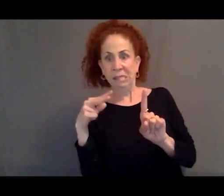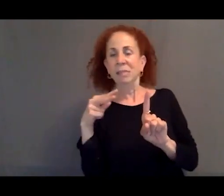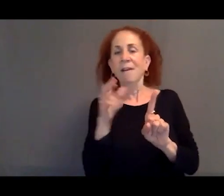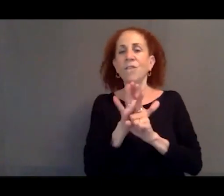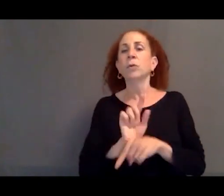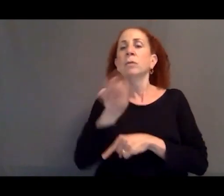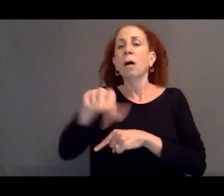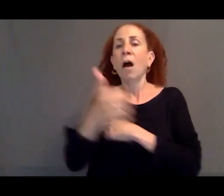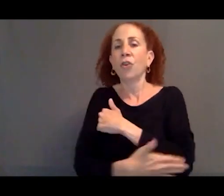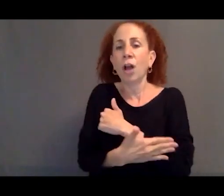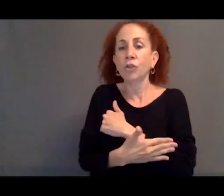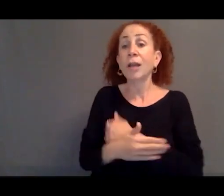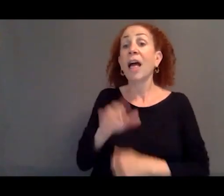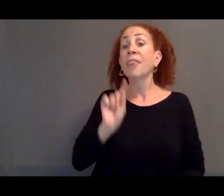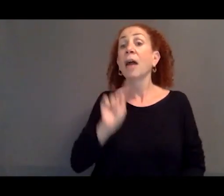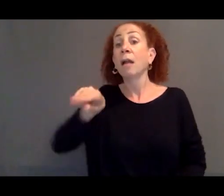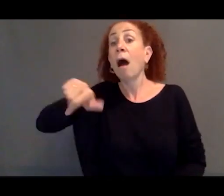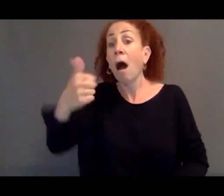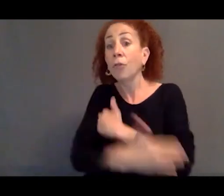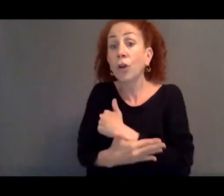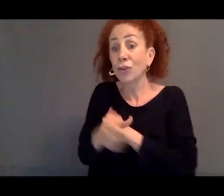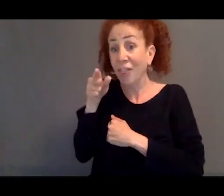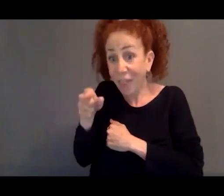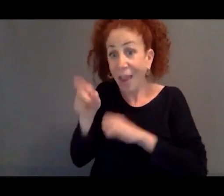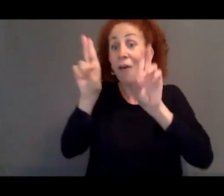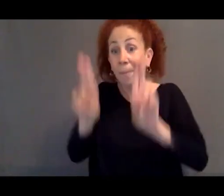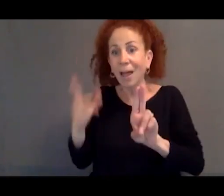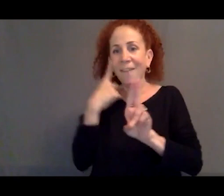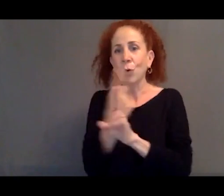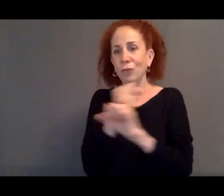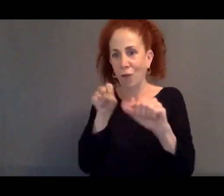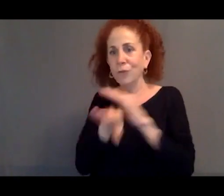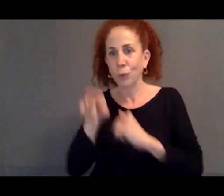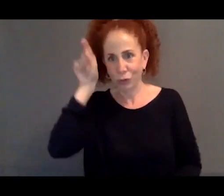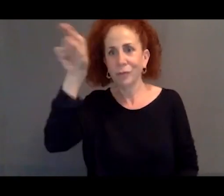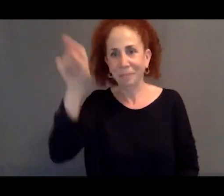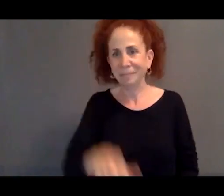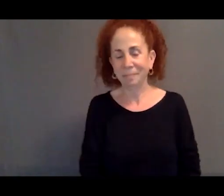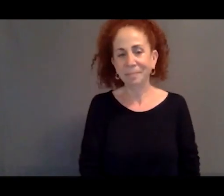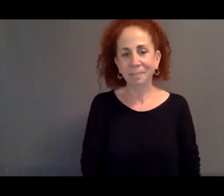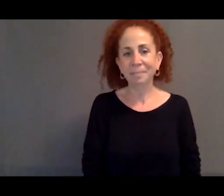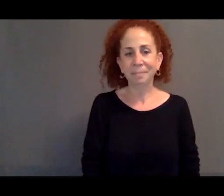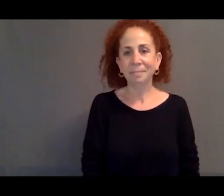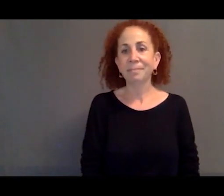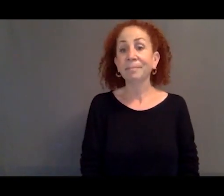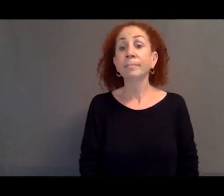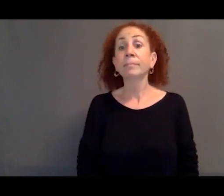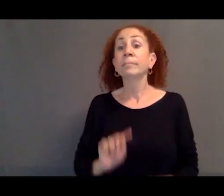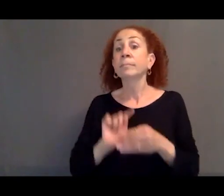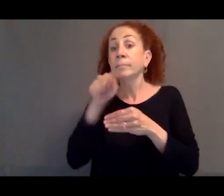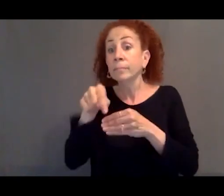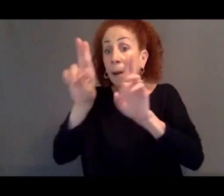apply for refuge in, say, the United States, or in the UK,